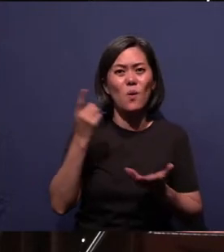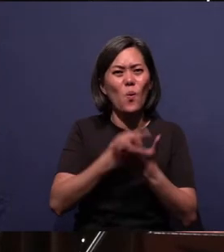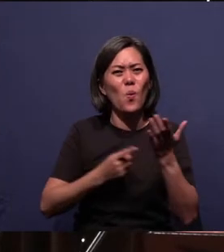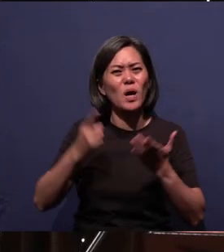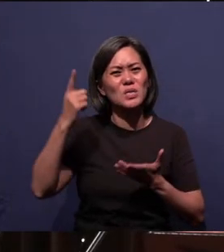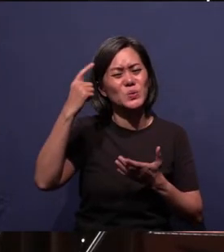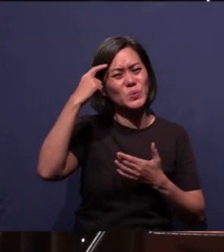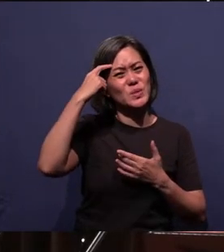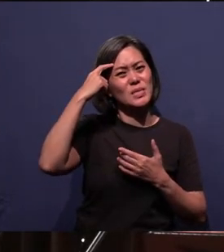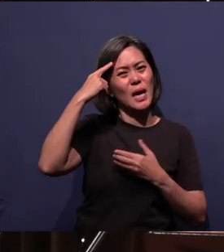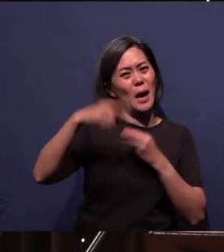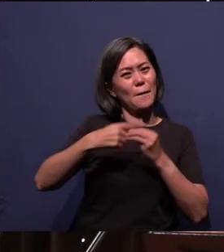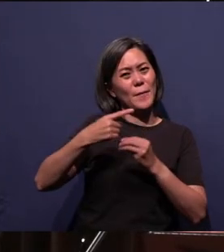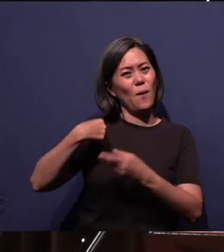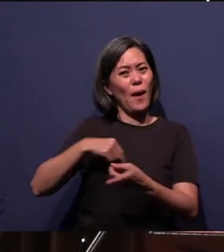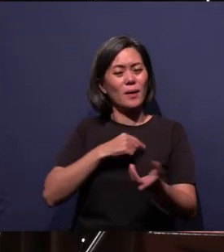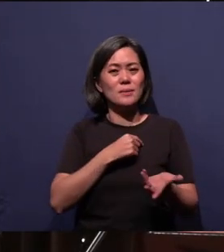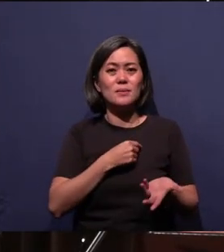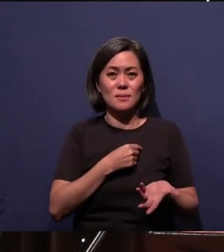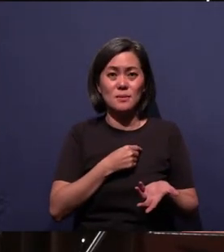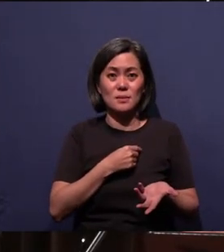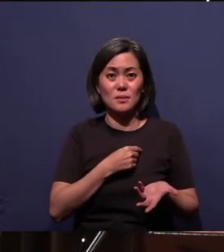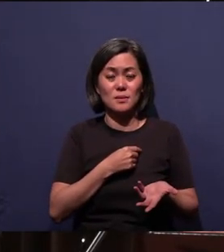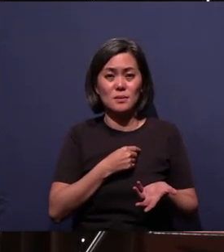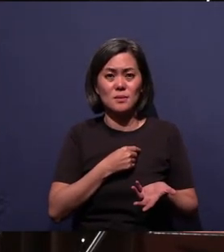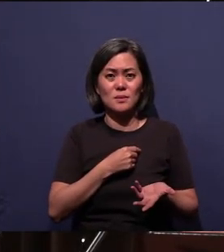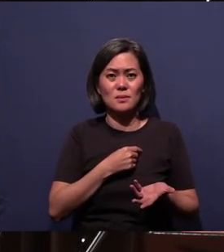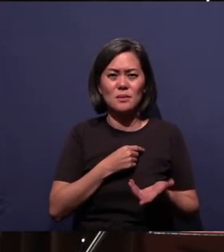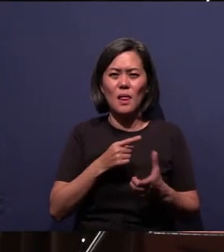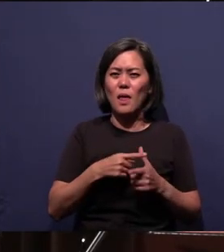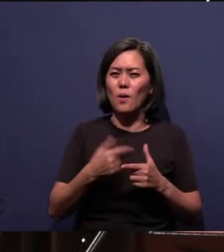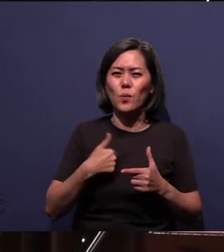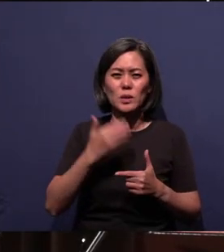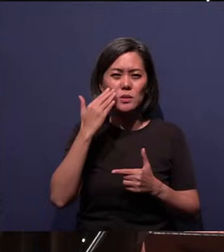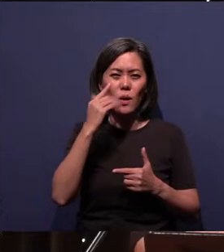think of us so that we might know who we are?